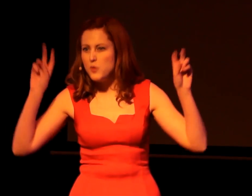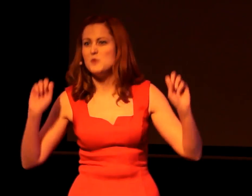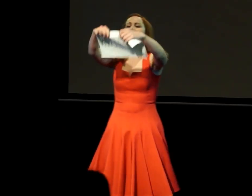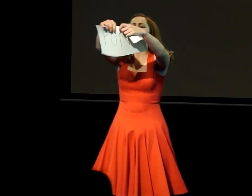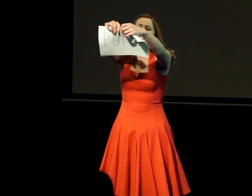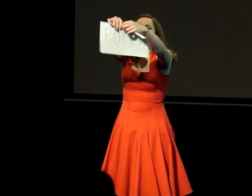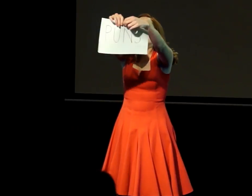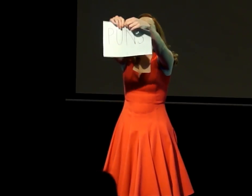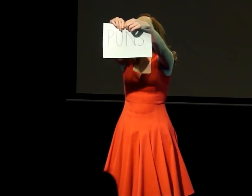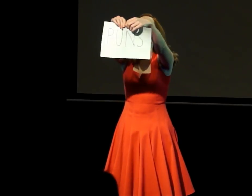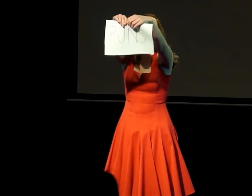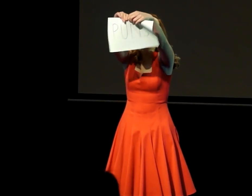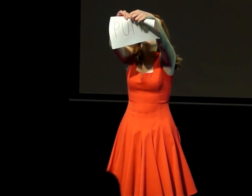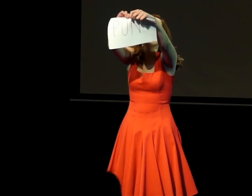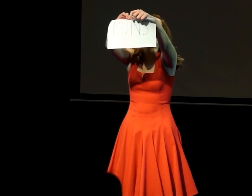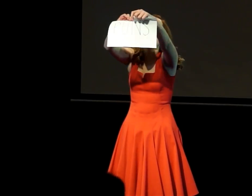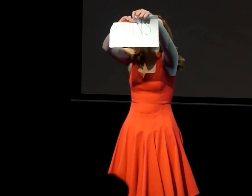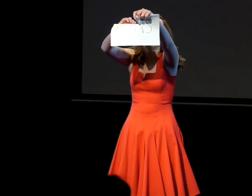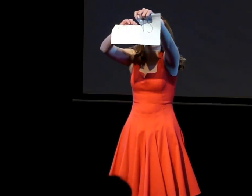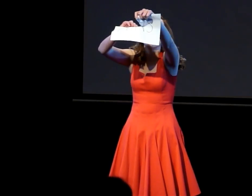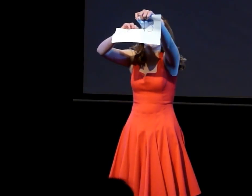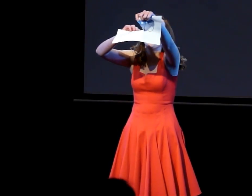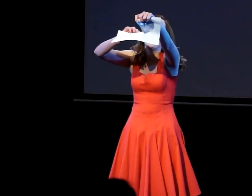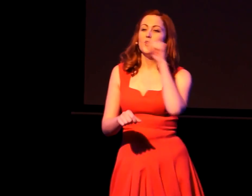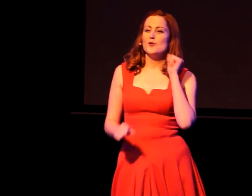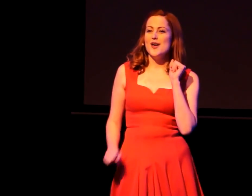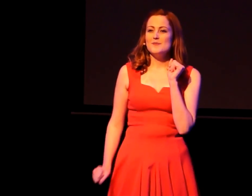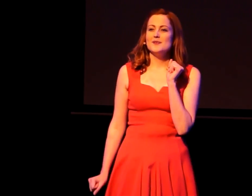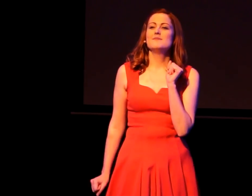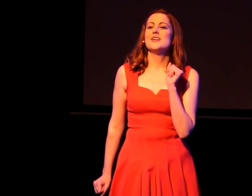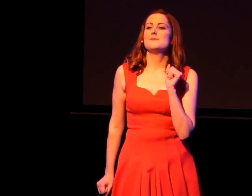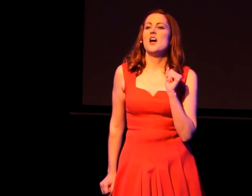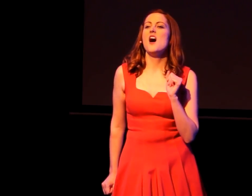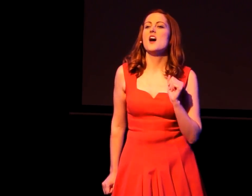your spelling really hits the spot. Grammar makes me hot.